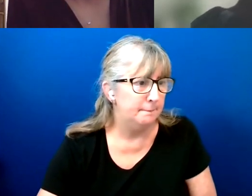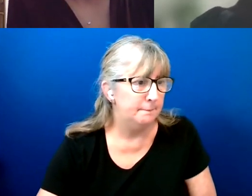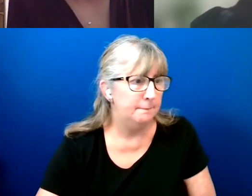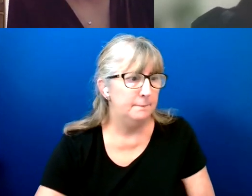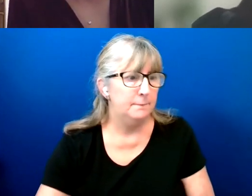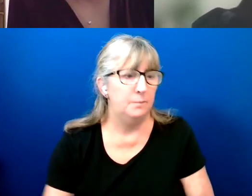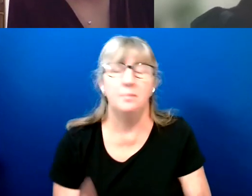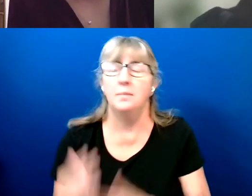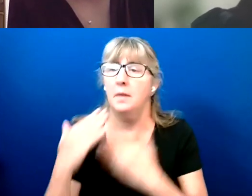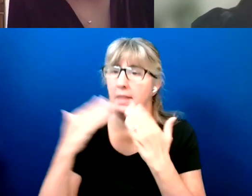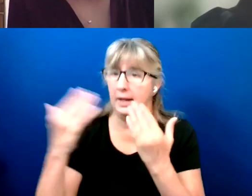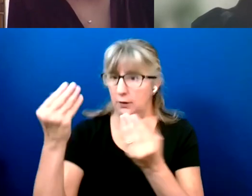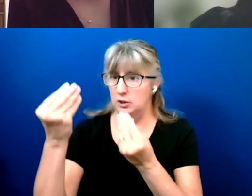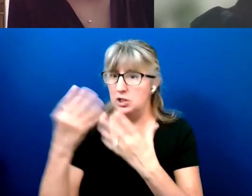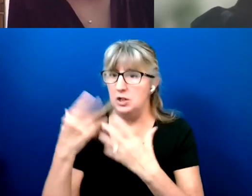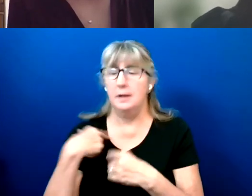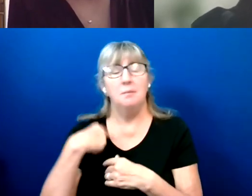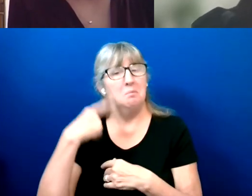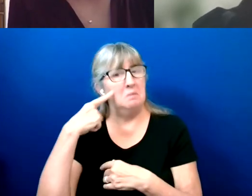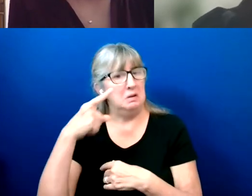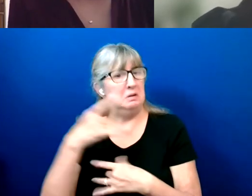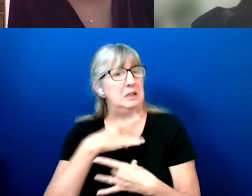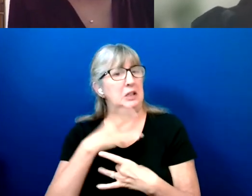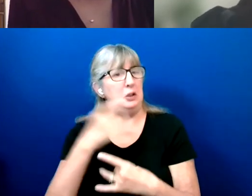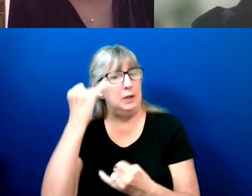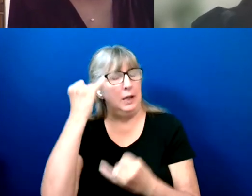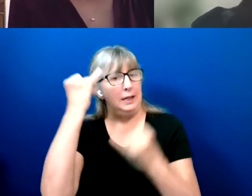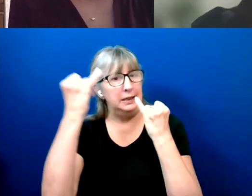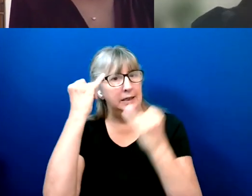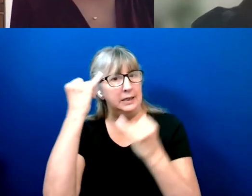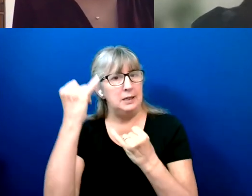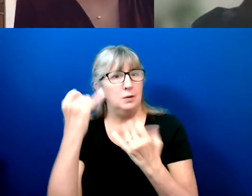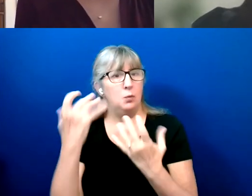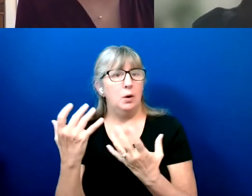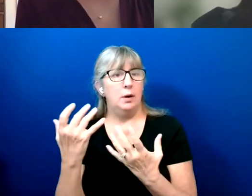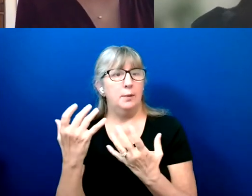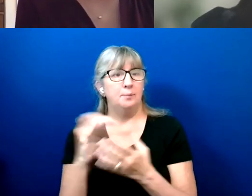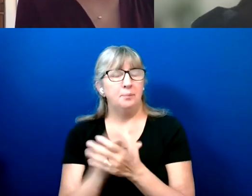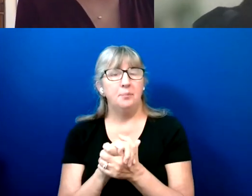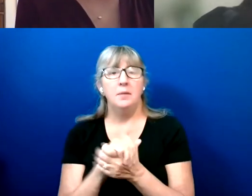I definitely think that's an interesting issue where the data might even, there might be